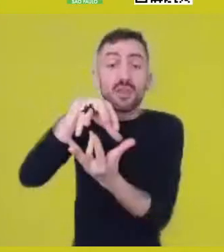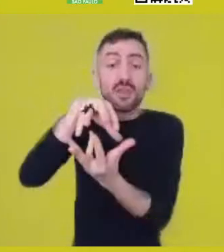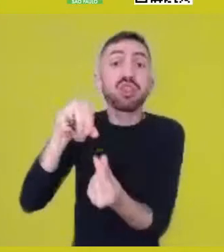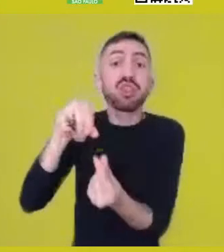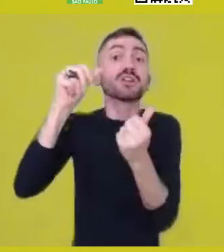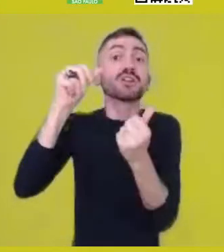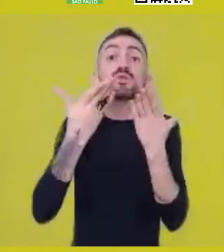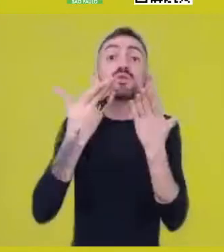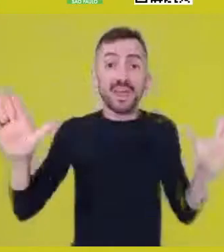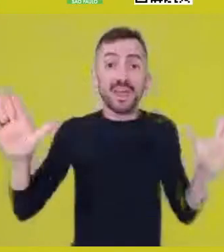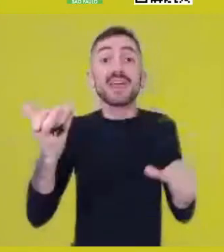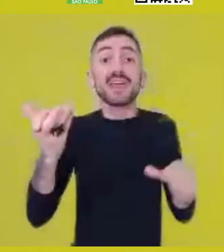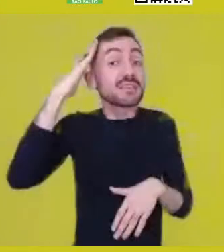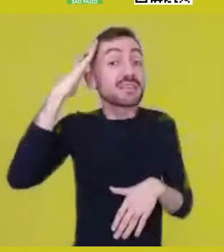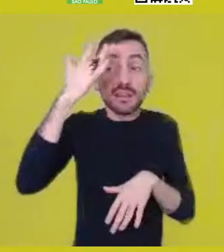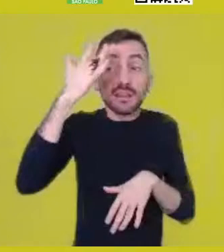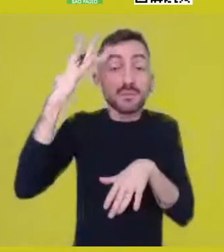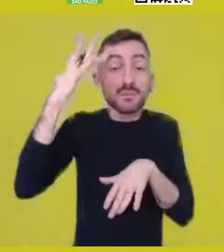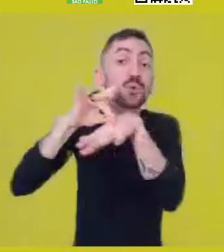Thank you for making me share this panel with Tiganá Santana,